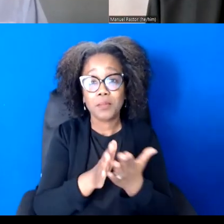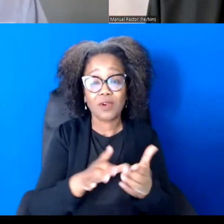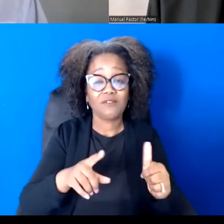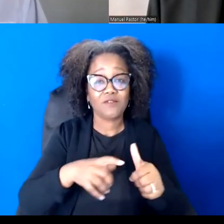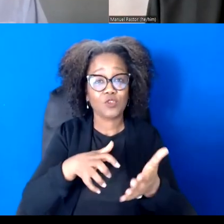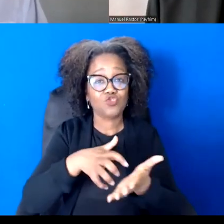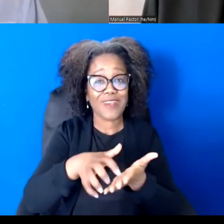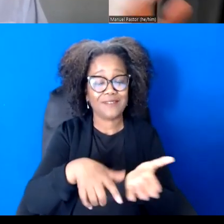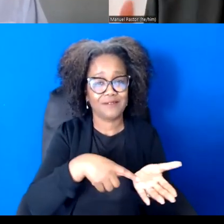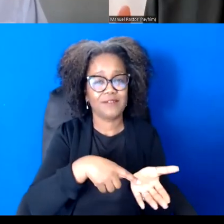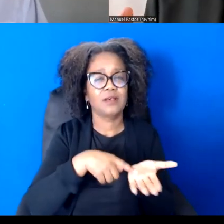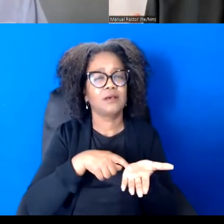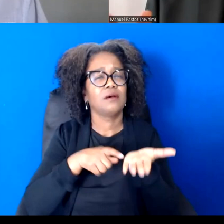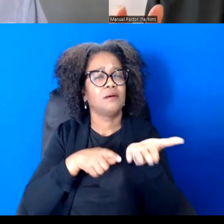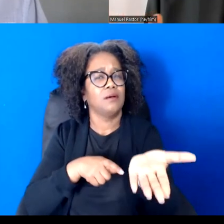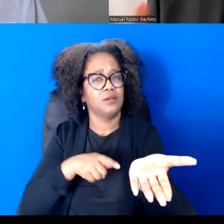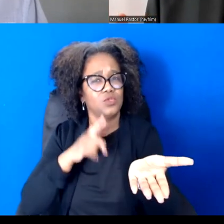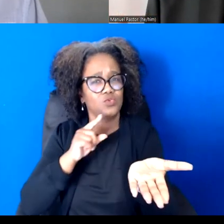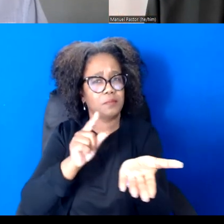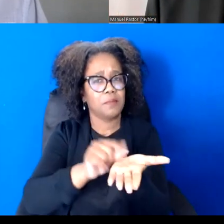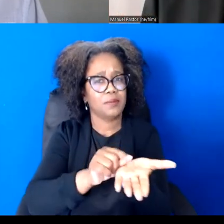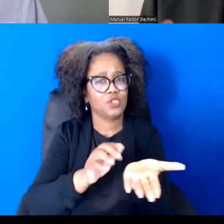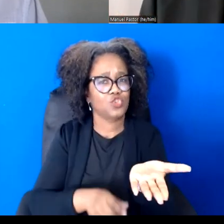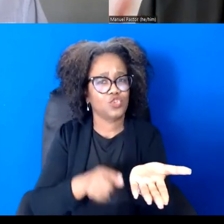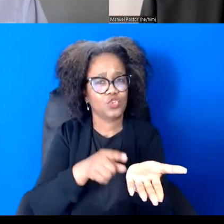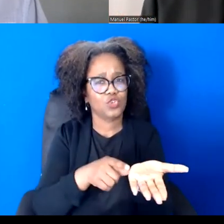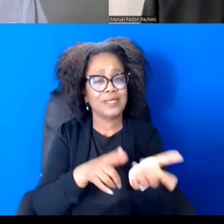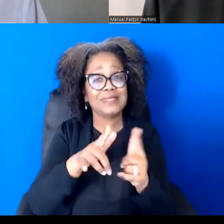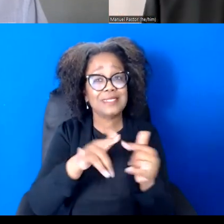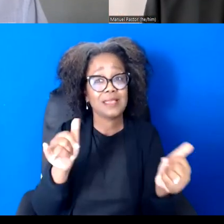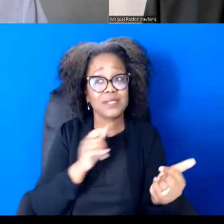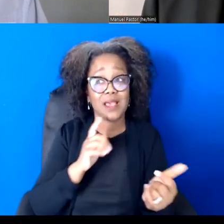We also turned it into eight movement leaders, and we asked them for their comments.